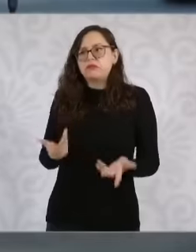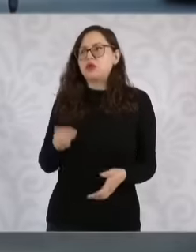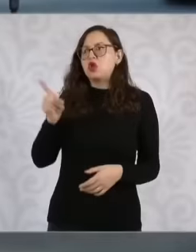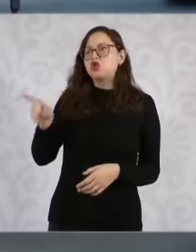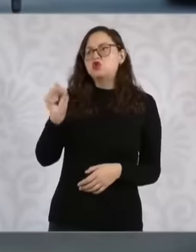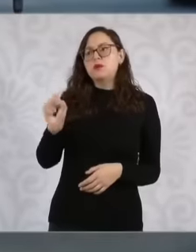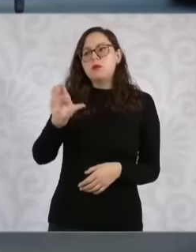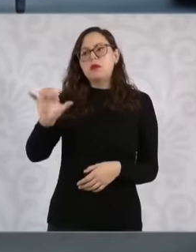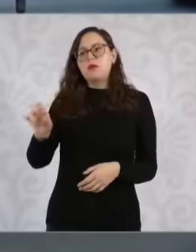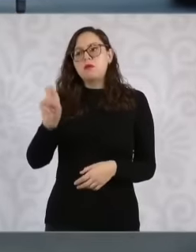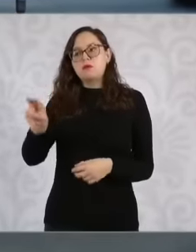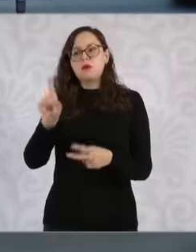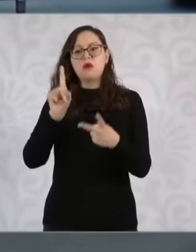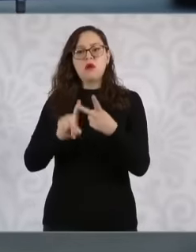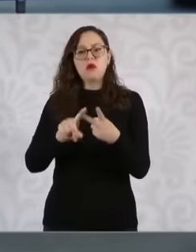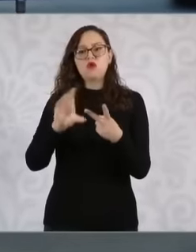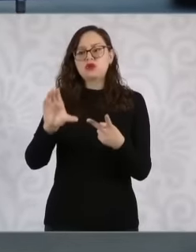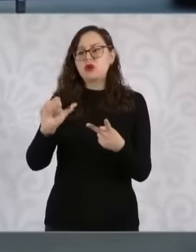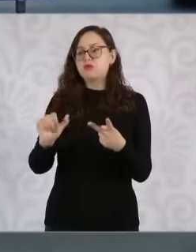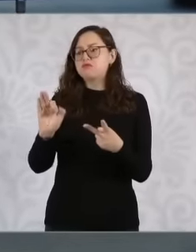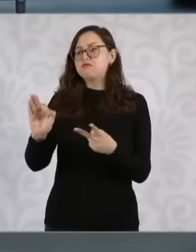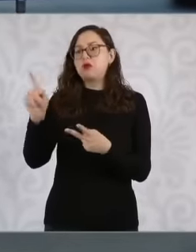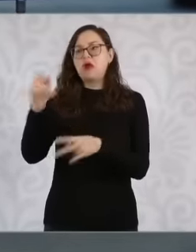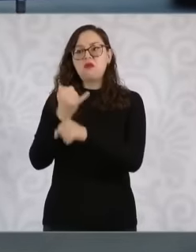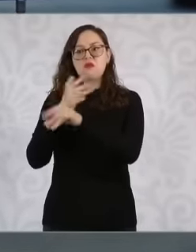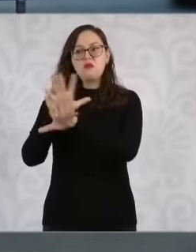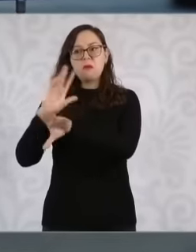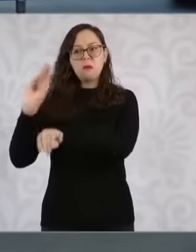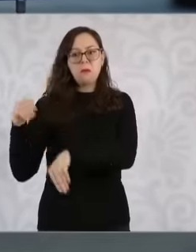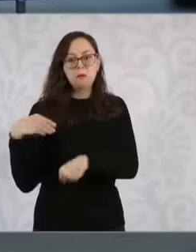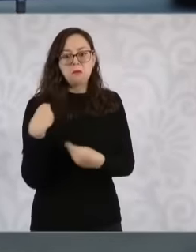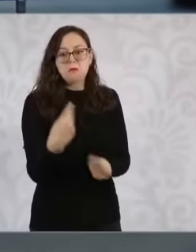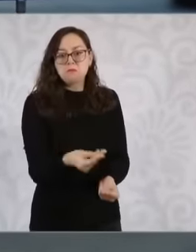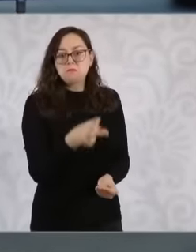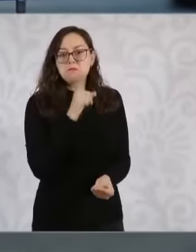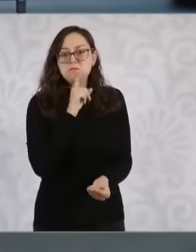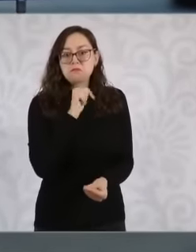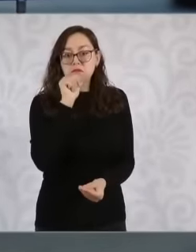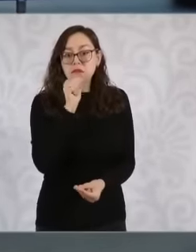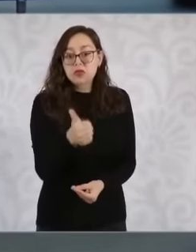judiciary council do not deliver the information that is being requested in any case the call will be issued